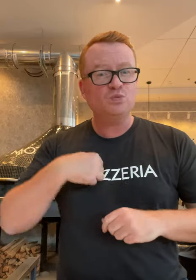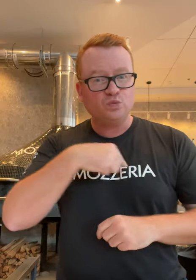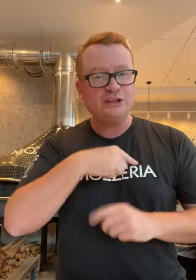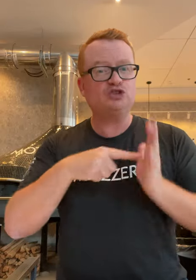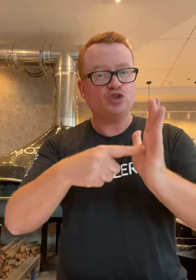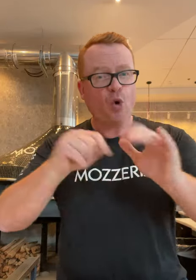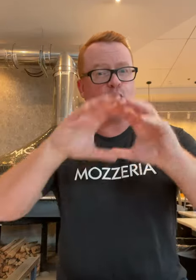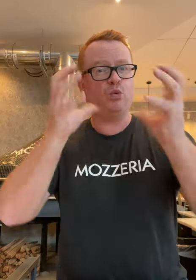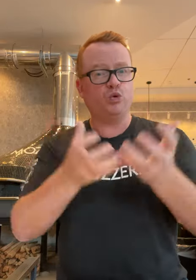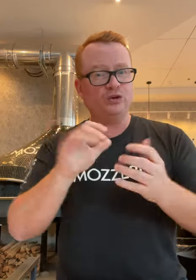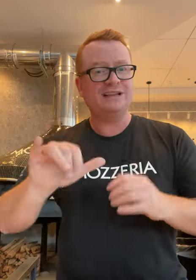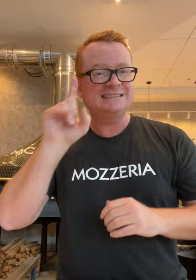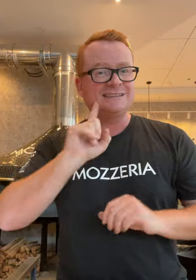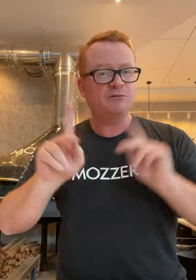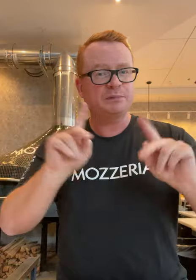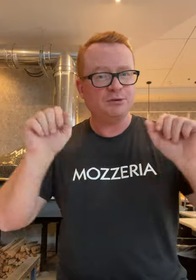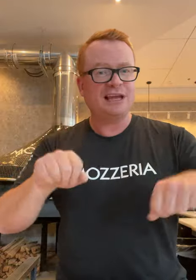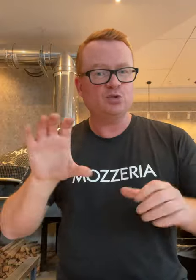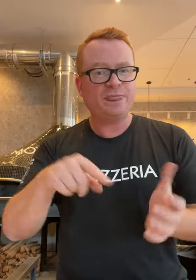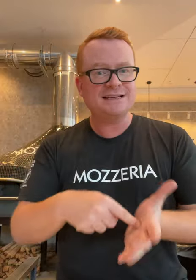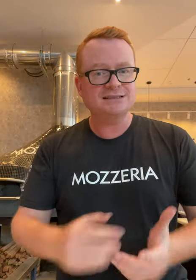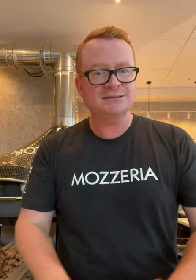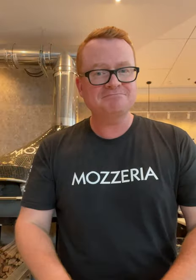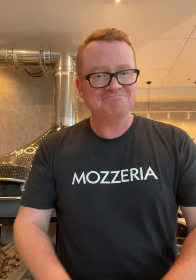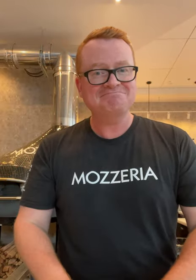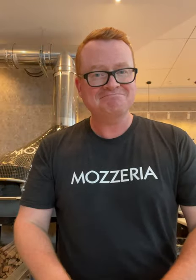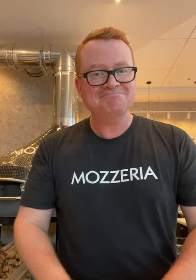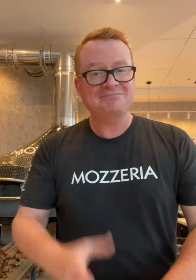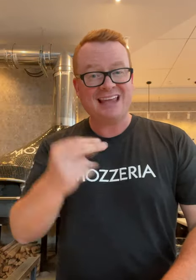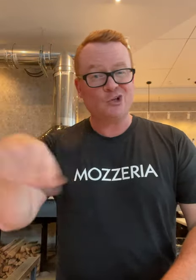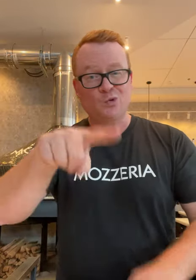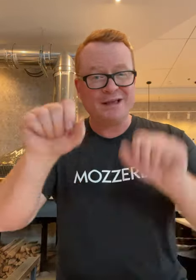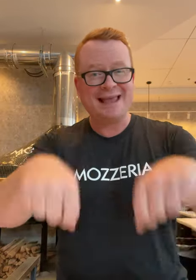We showed the world that Deaf people can do this and you can too!